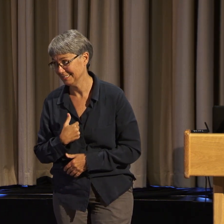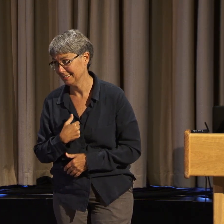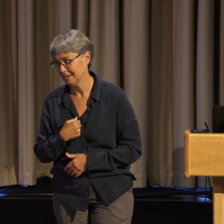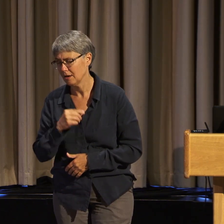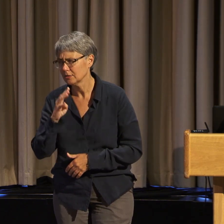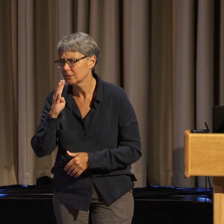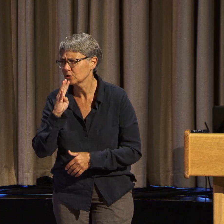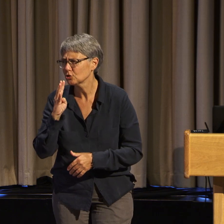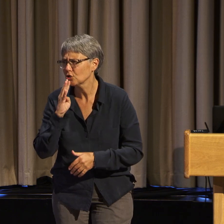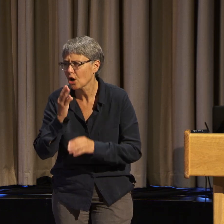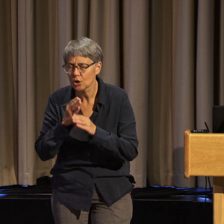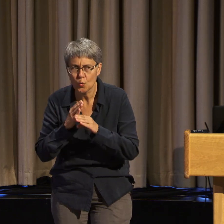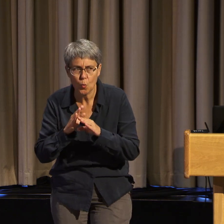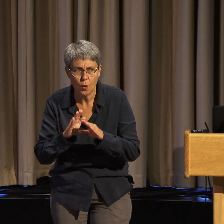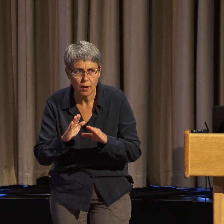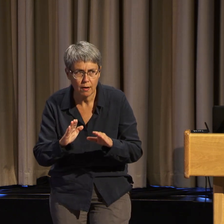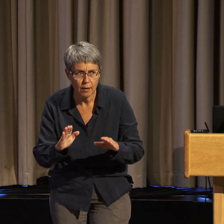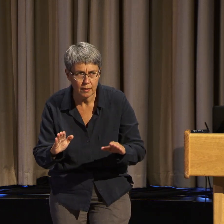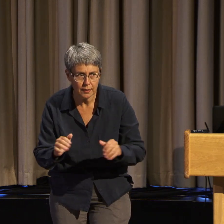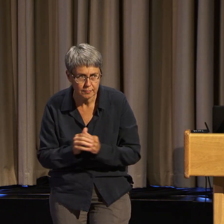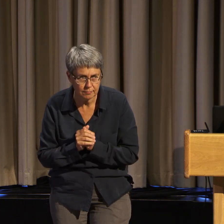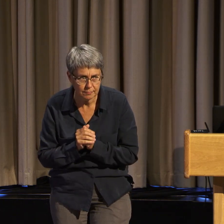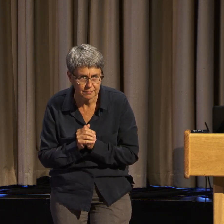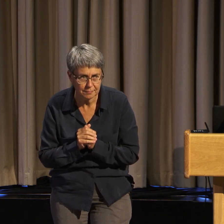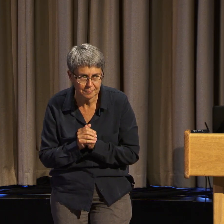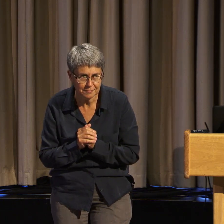ADAPT members today would never believe that.